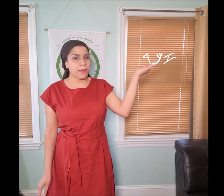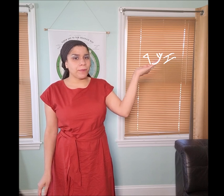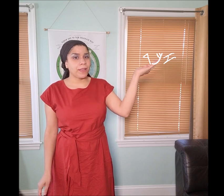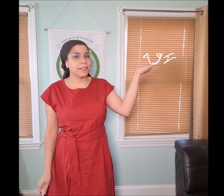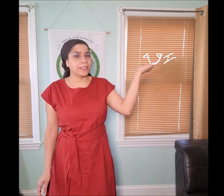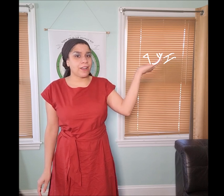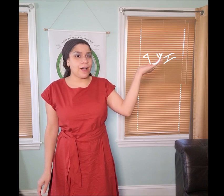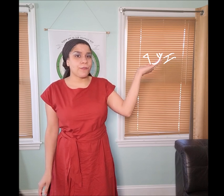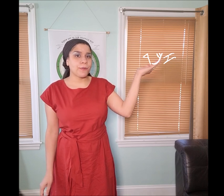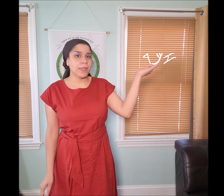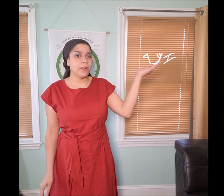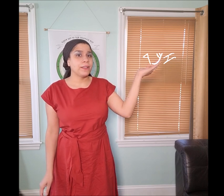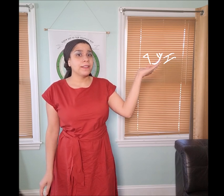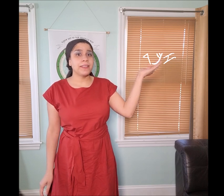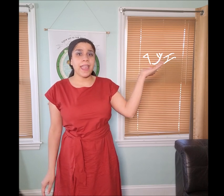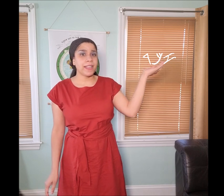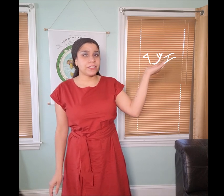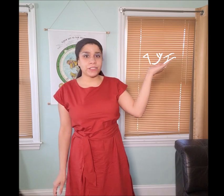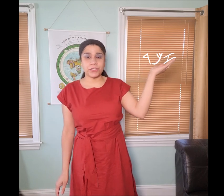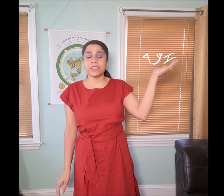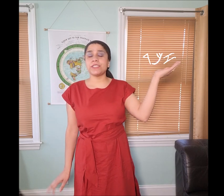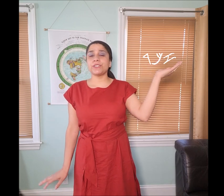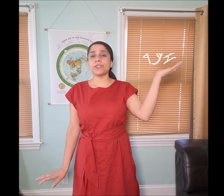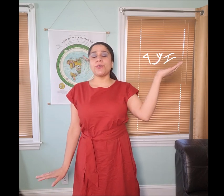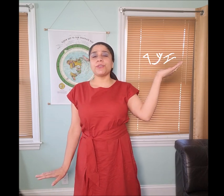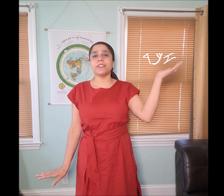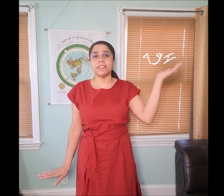and “zakar” for male. However, the hand gesture is totally different.